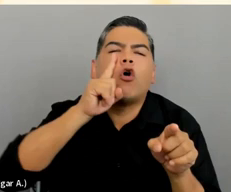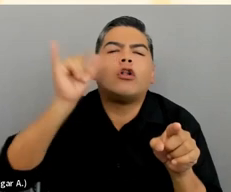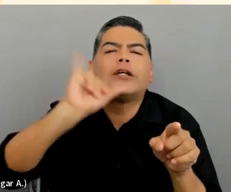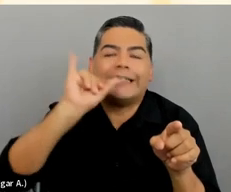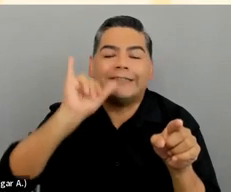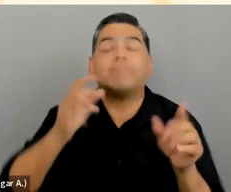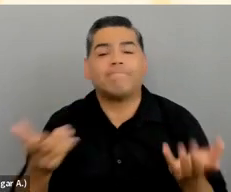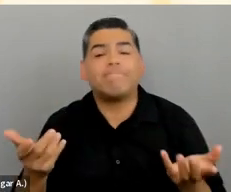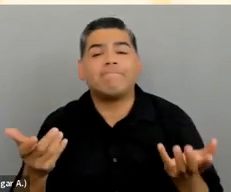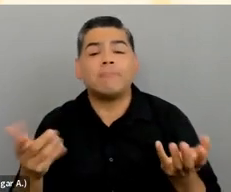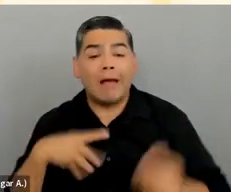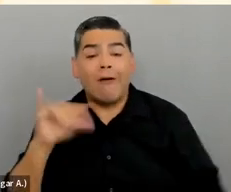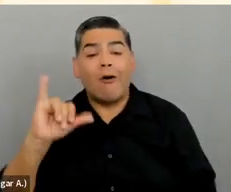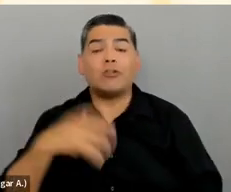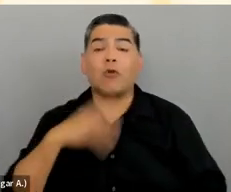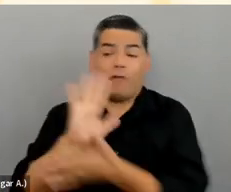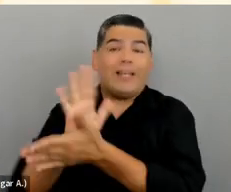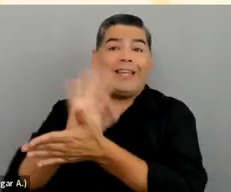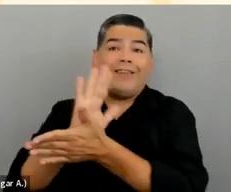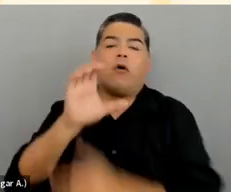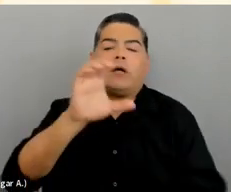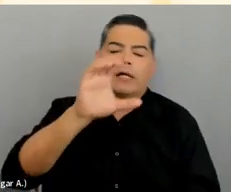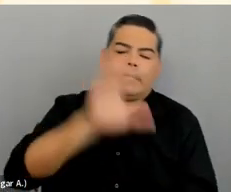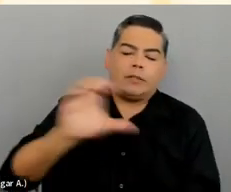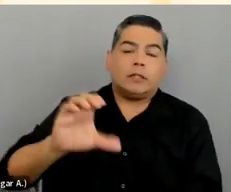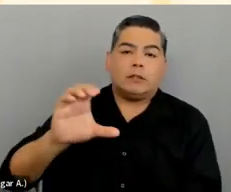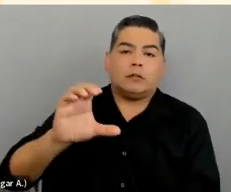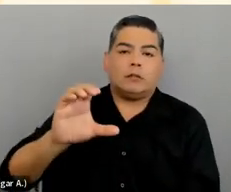Of course, caption your videos. Provide audio transcripts.